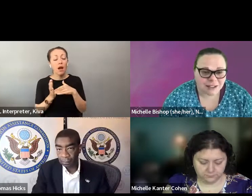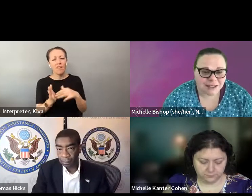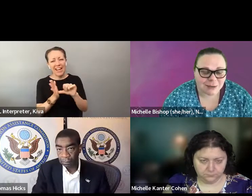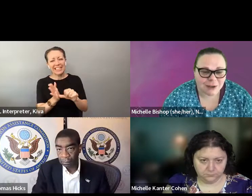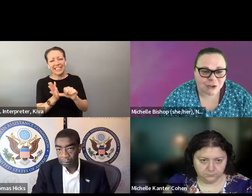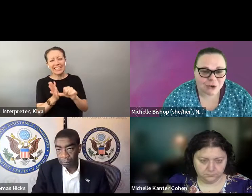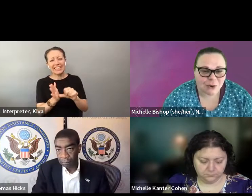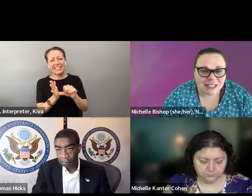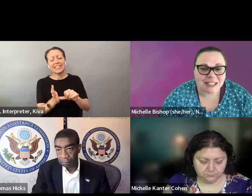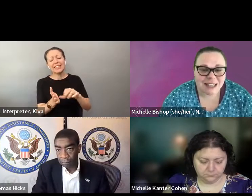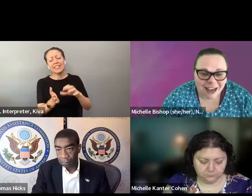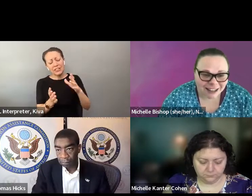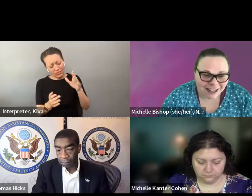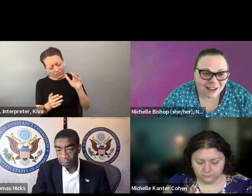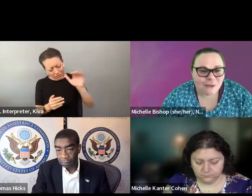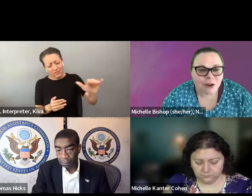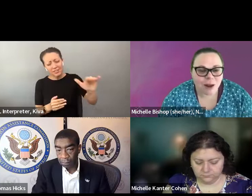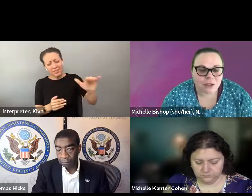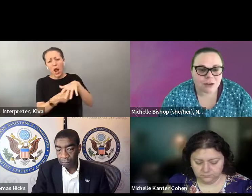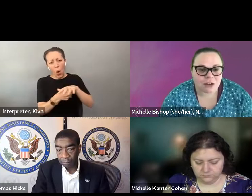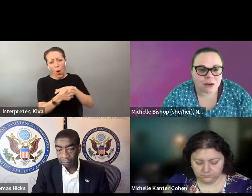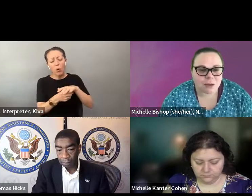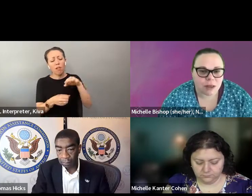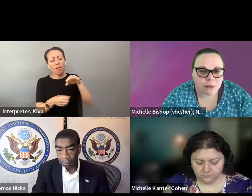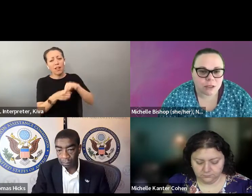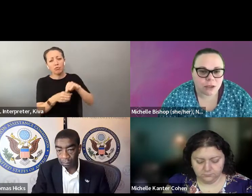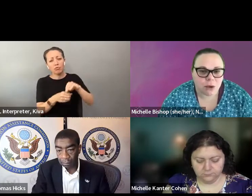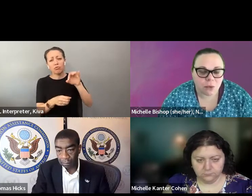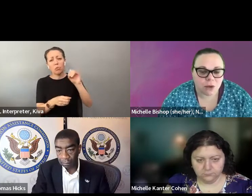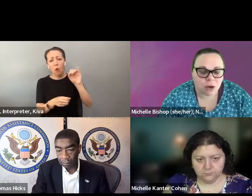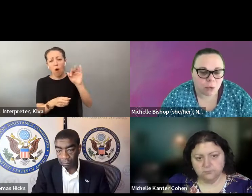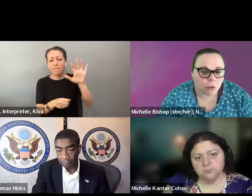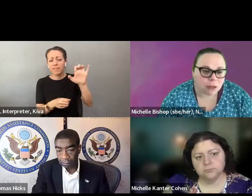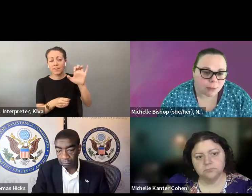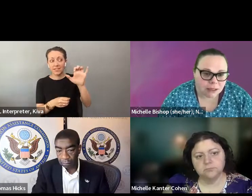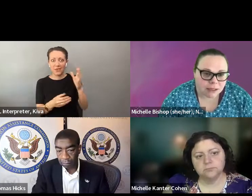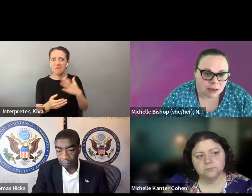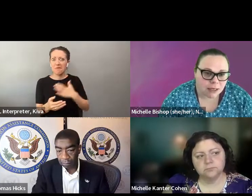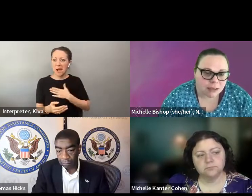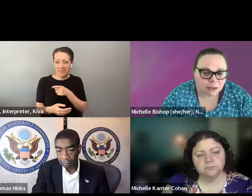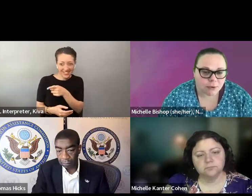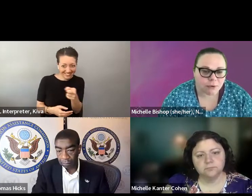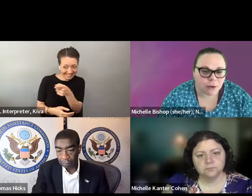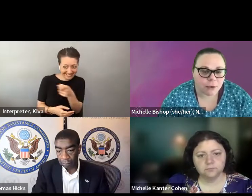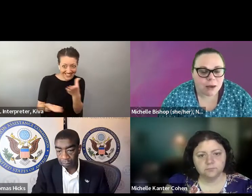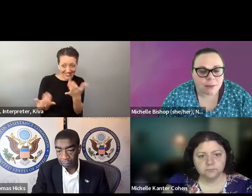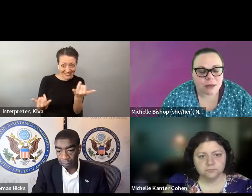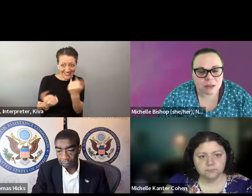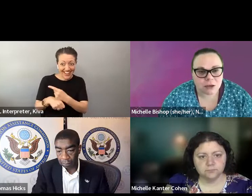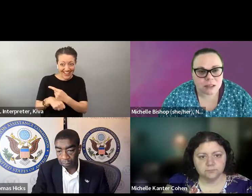officials present today, because we stress to voters be honest I'm glad we have a lot of local elections official present today, because we stressed to voters all the time. all the time talk to your local elections office to make sure you know exactly what options are going to be